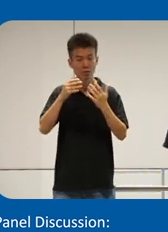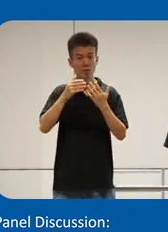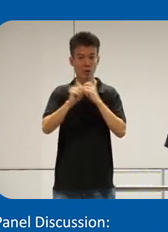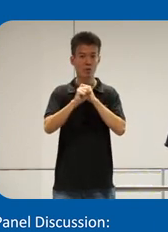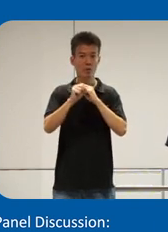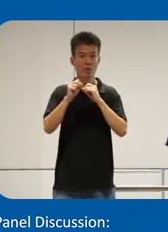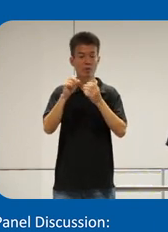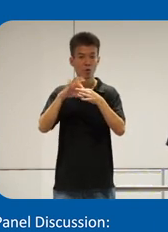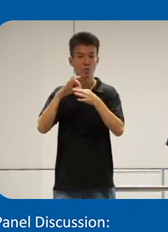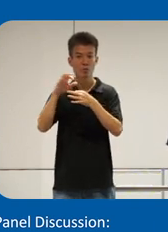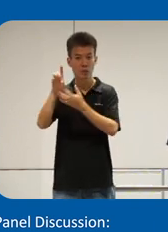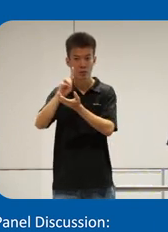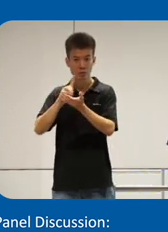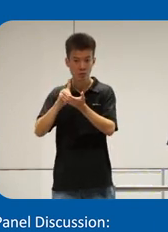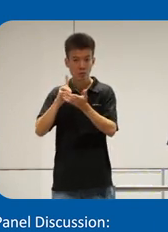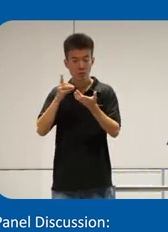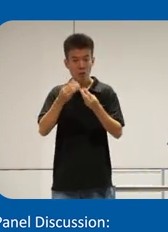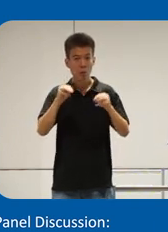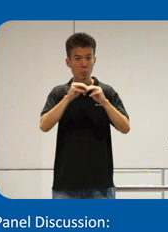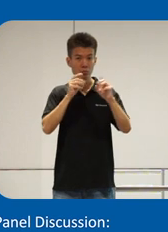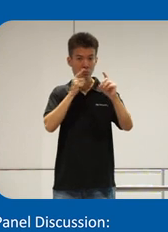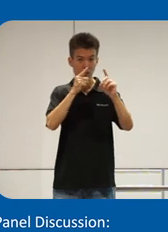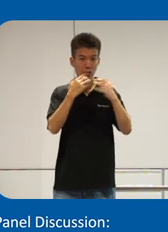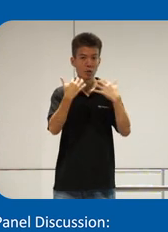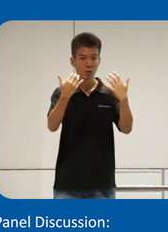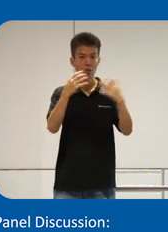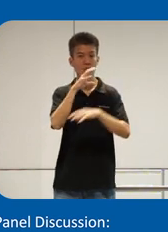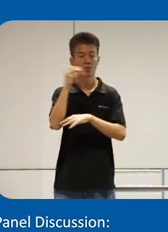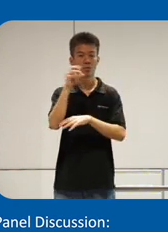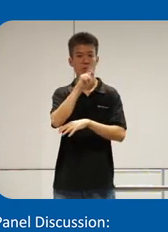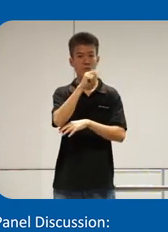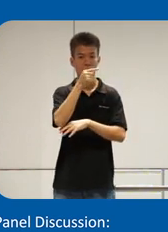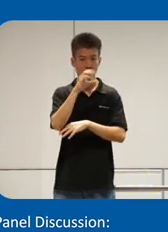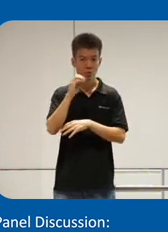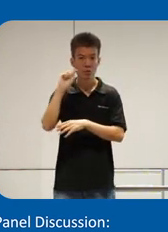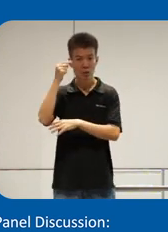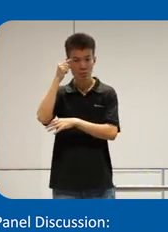and design so the main target audience is the company NGS and government right but we also